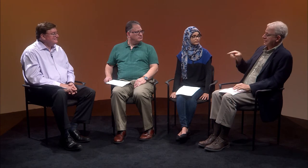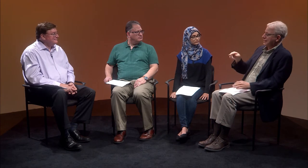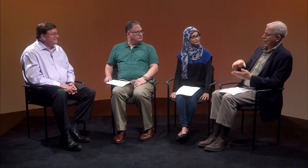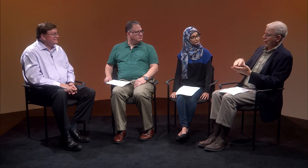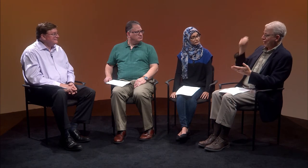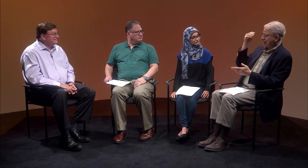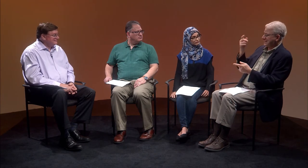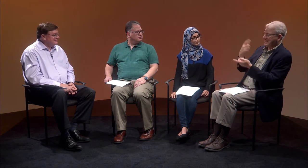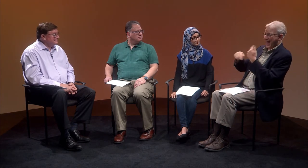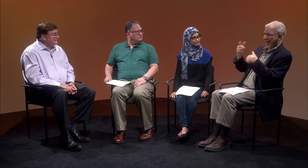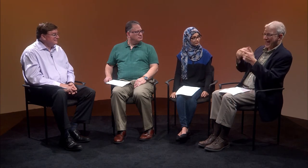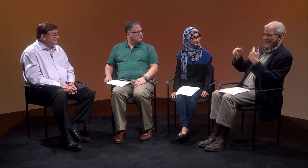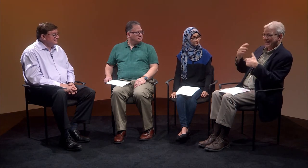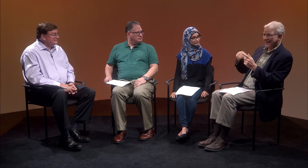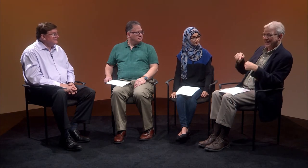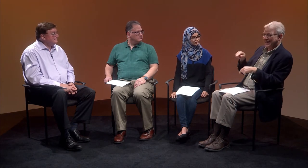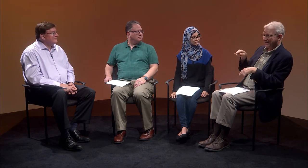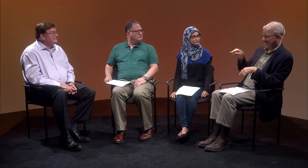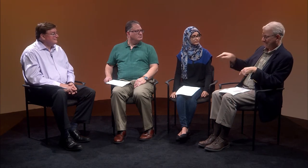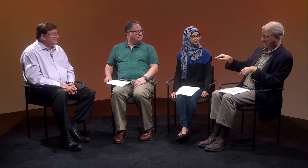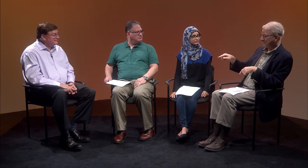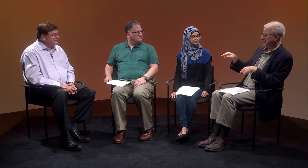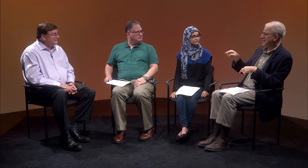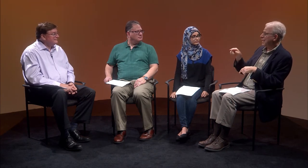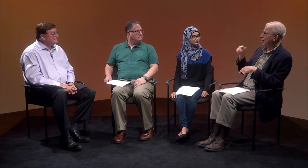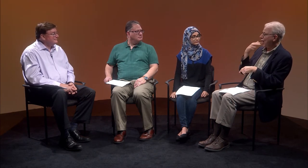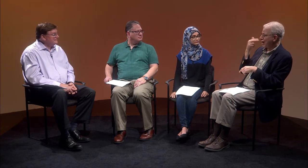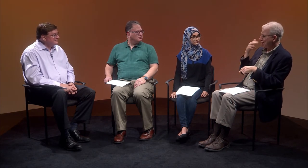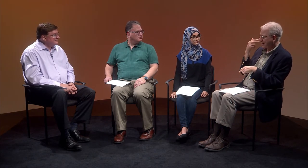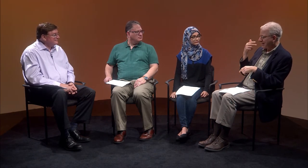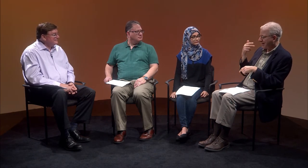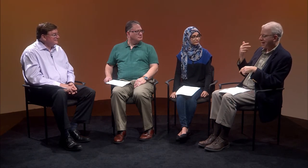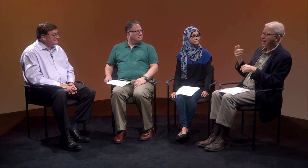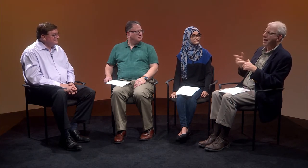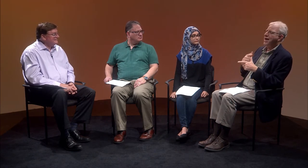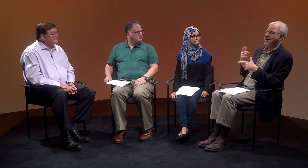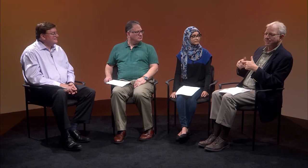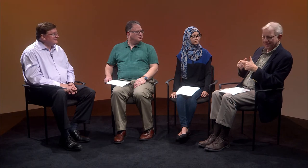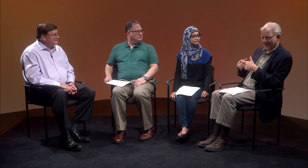During that time together, Clerc taught Gallaudet some signs.